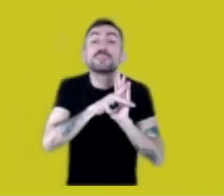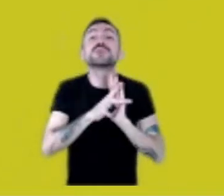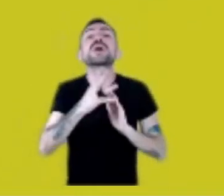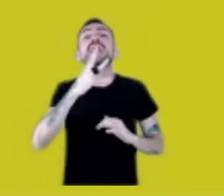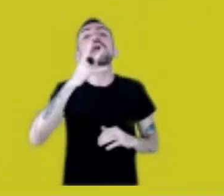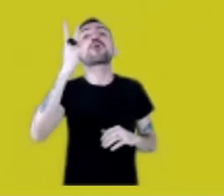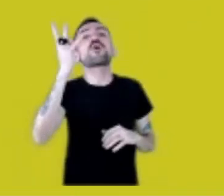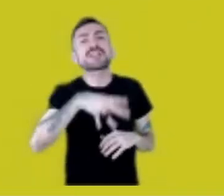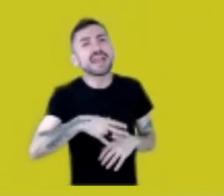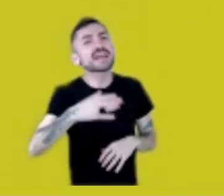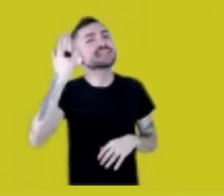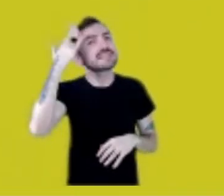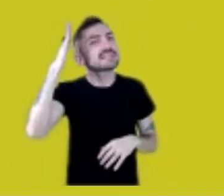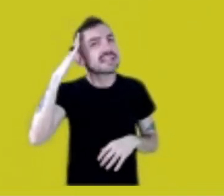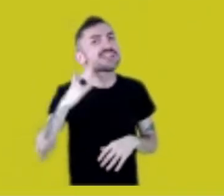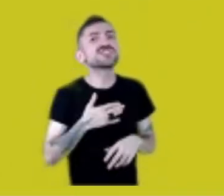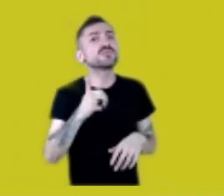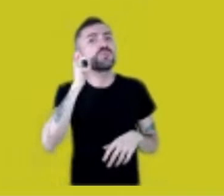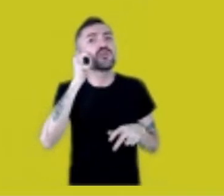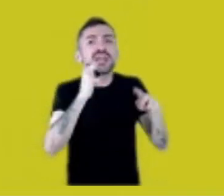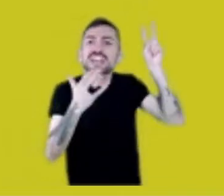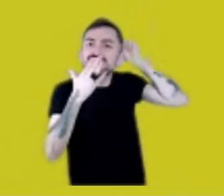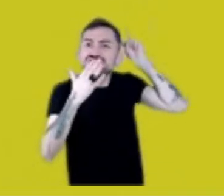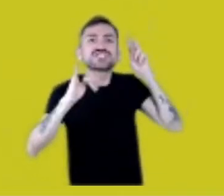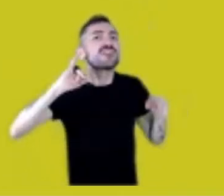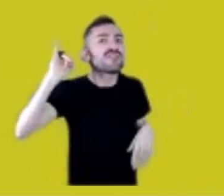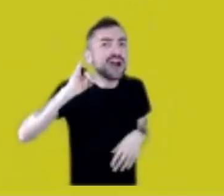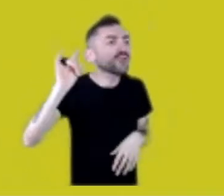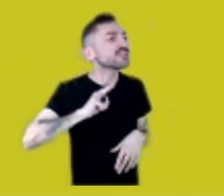the value of Native women and give them specific rights!